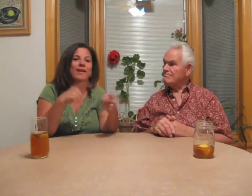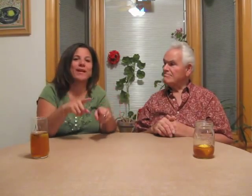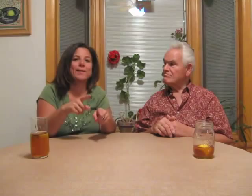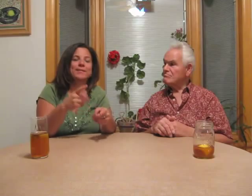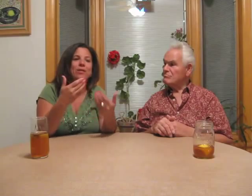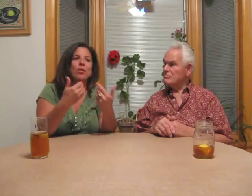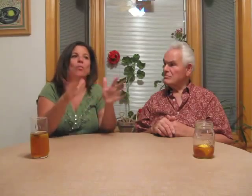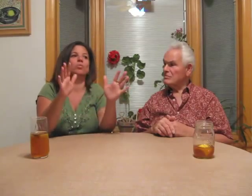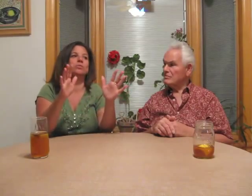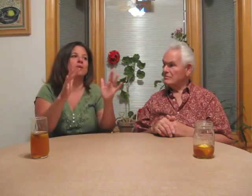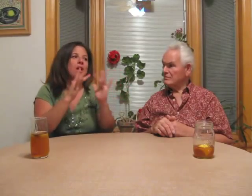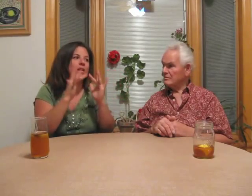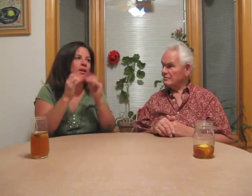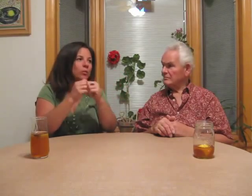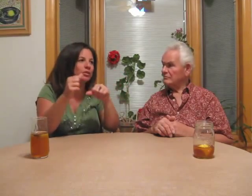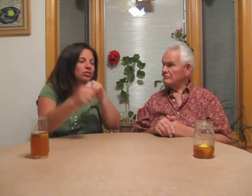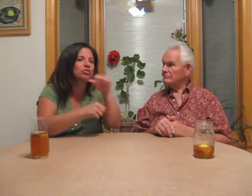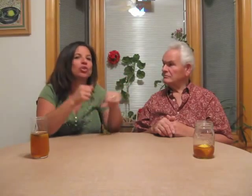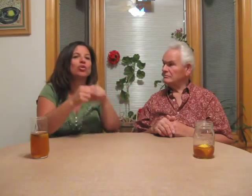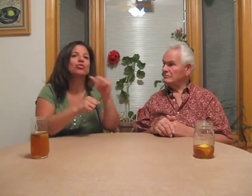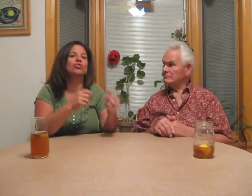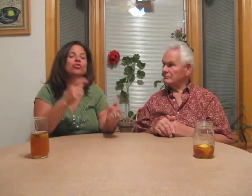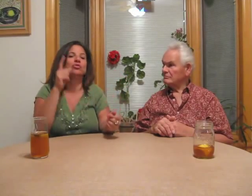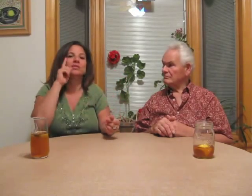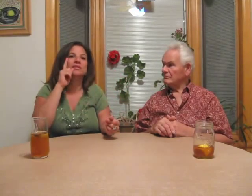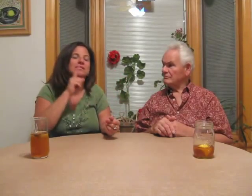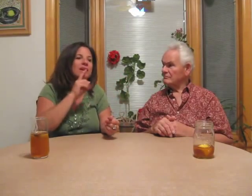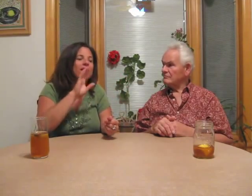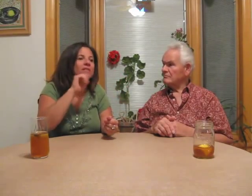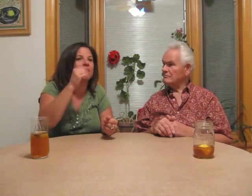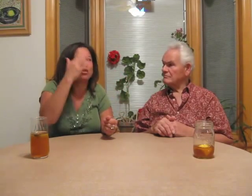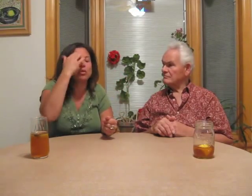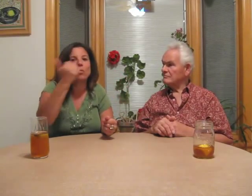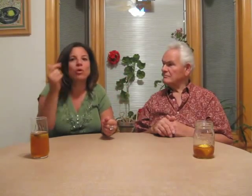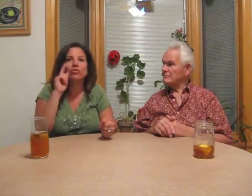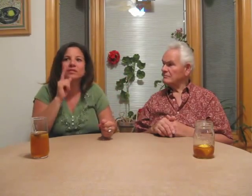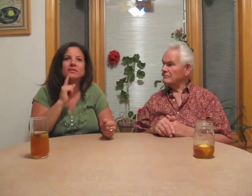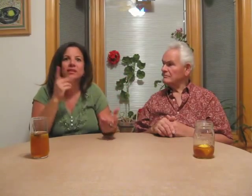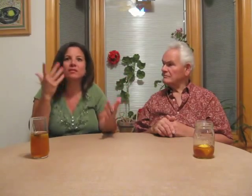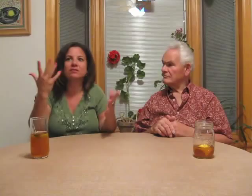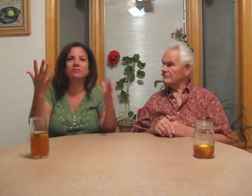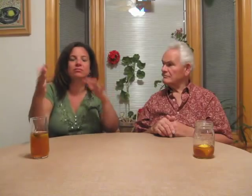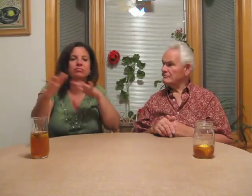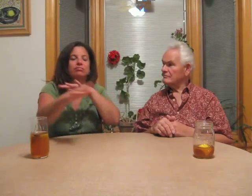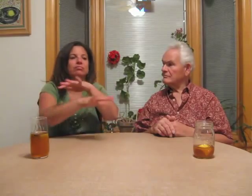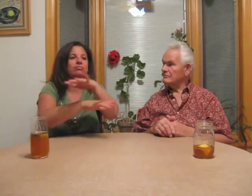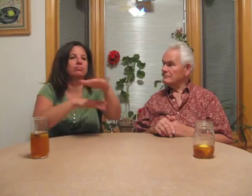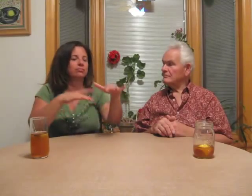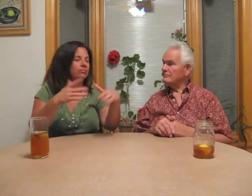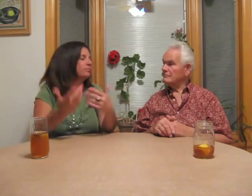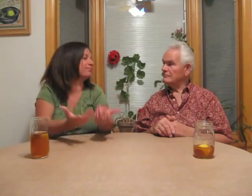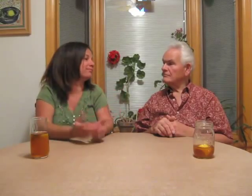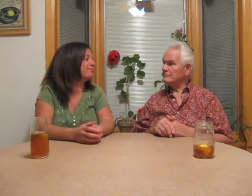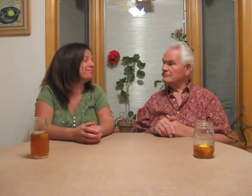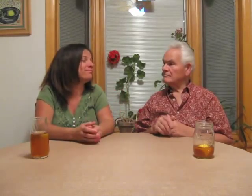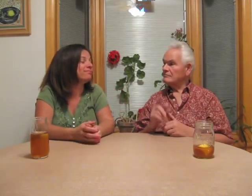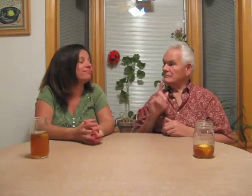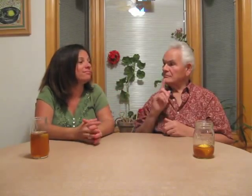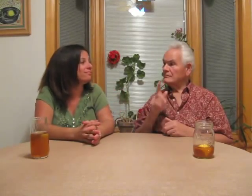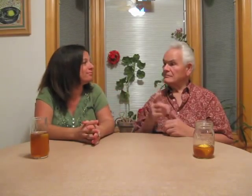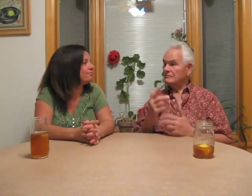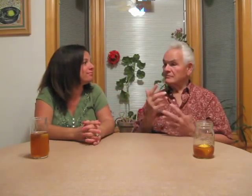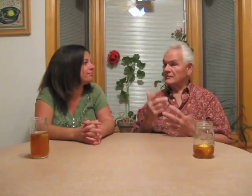Really, it is sad for what is happening today that the Deaf lose contact from each other, Deaf not knowing other Deaf, overlooking others.